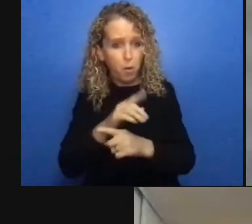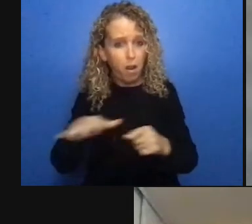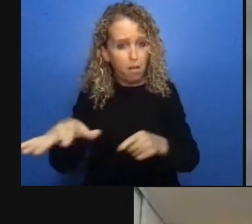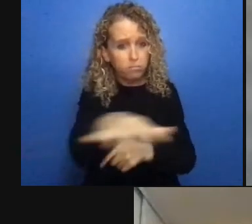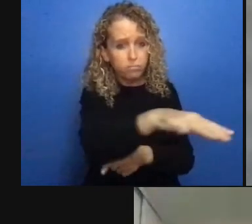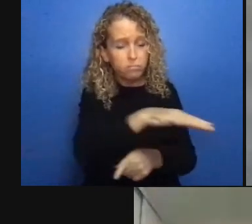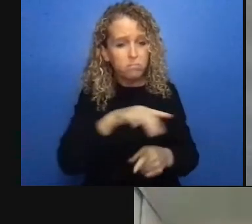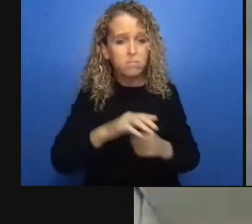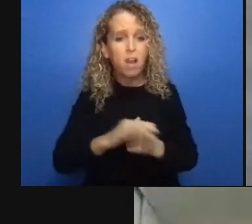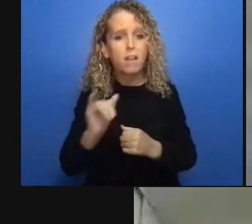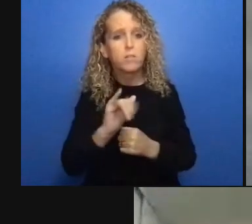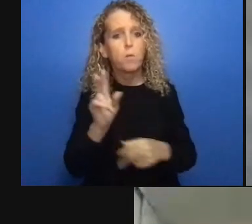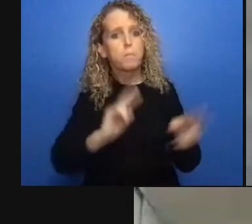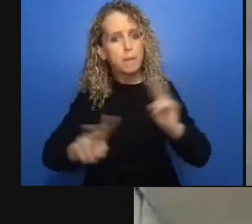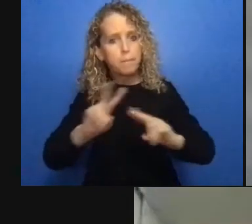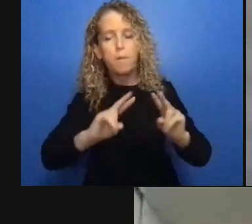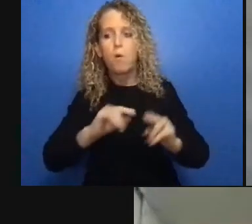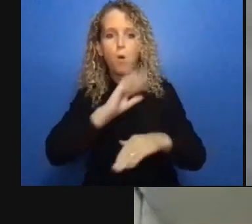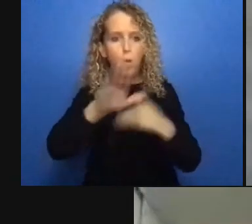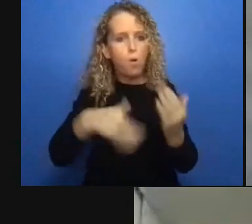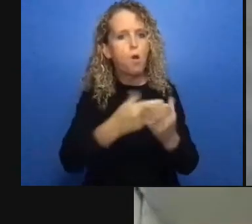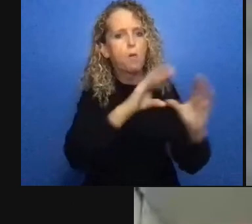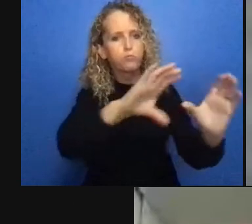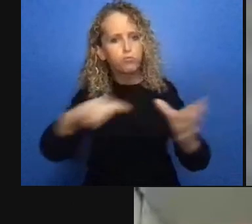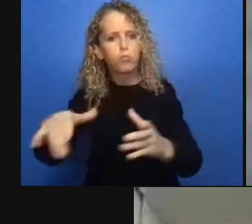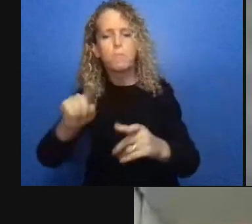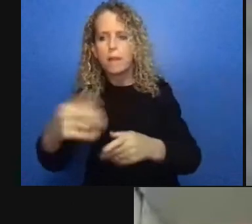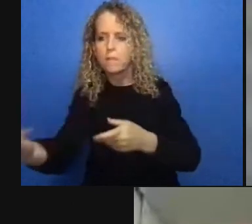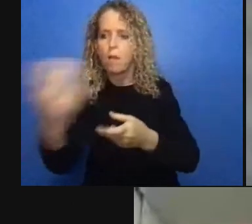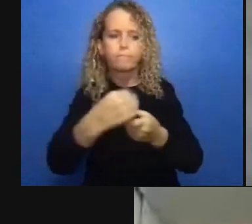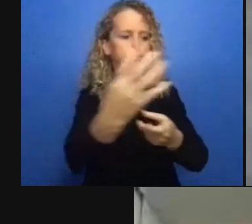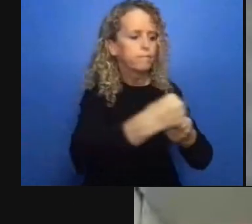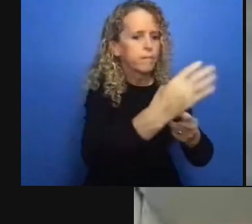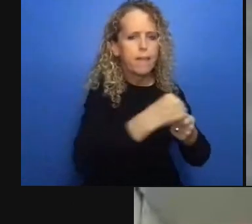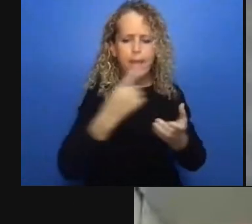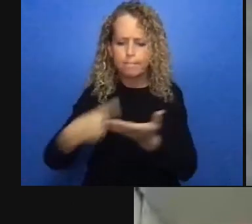issues and I really really appreciate the fact that you all made the time to do this tonight